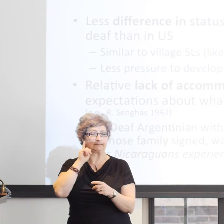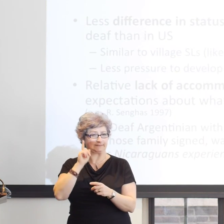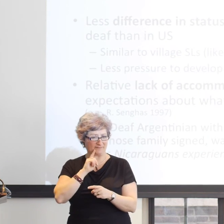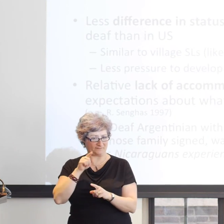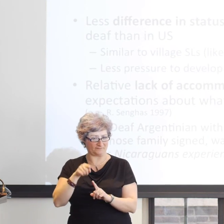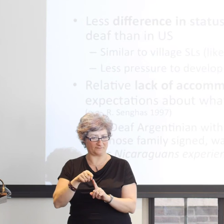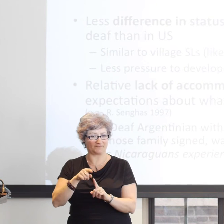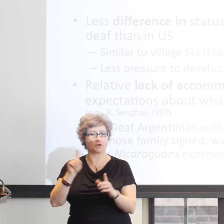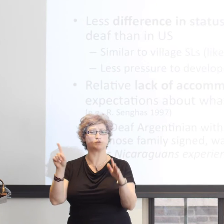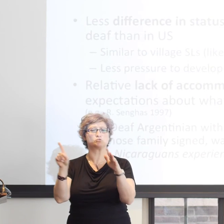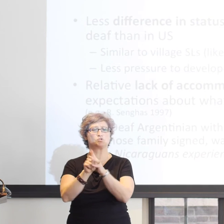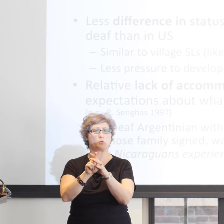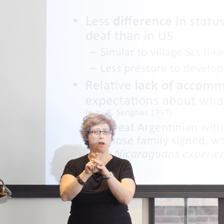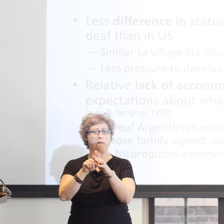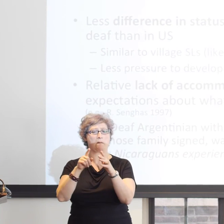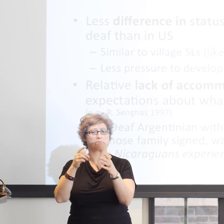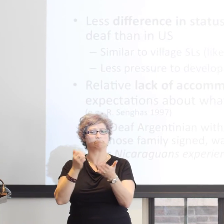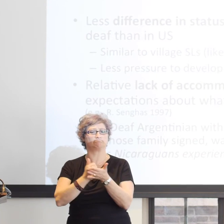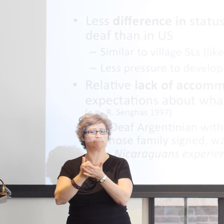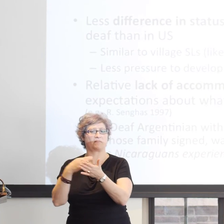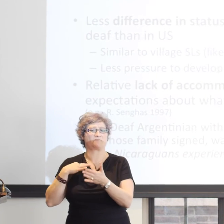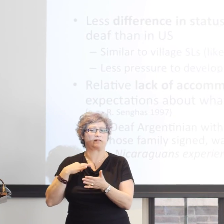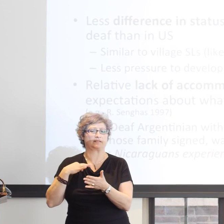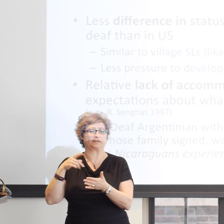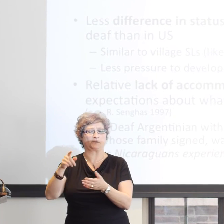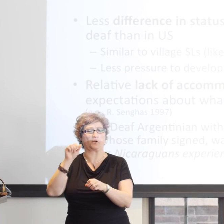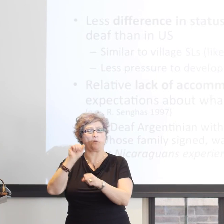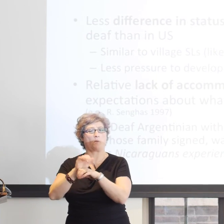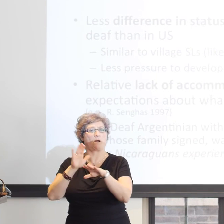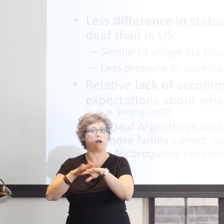Their identity is also going to be shaped by the visible